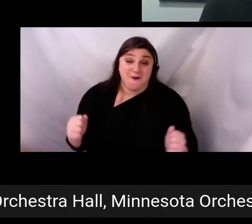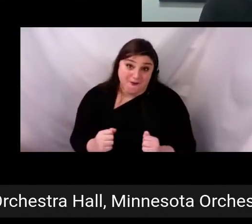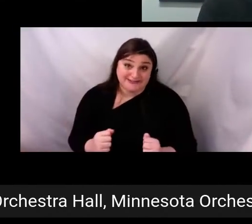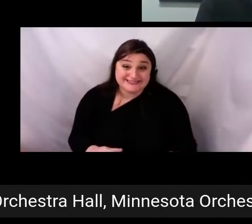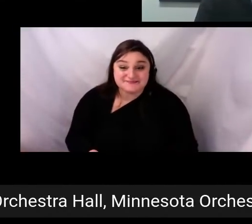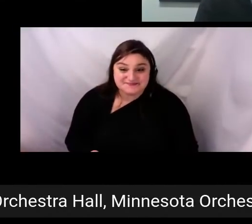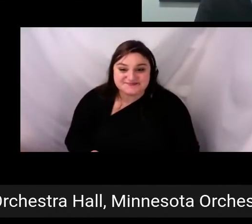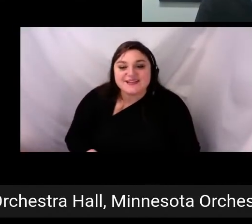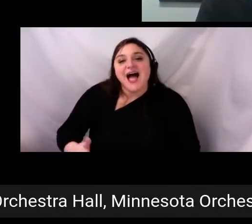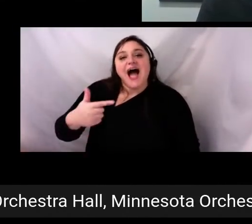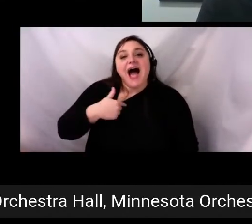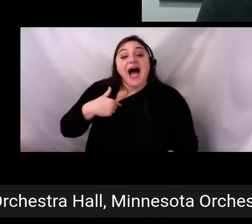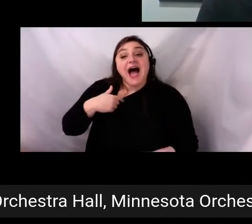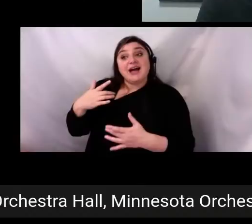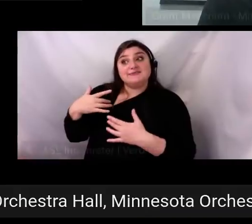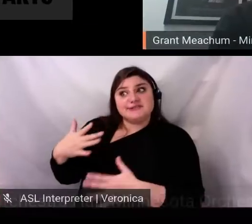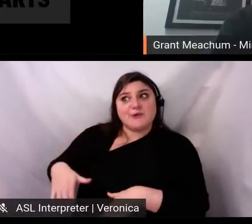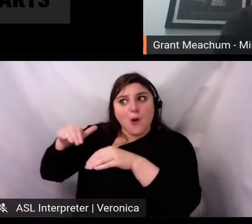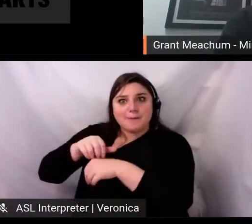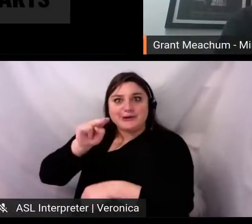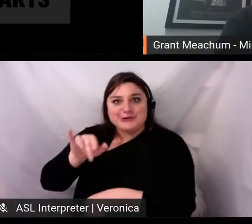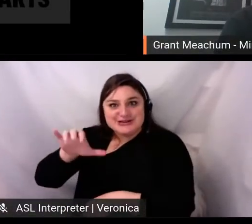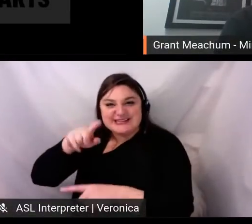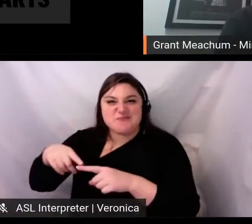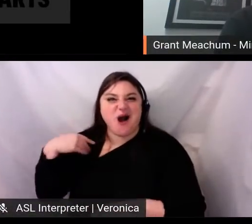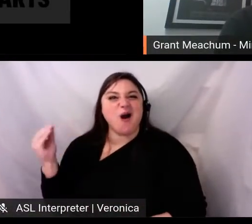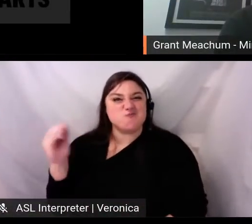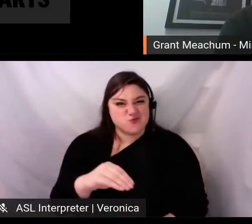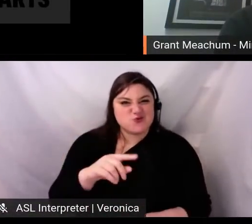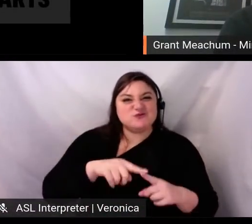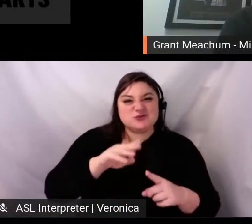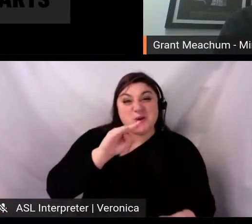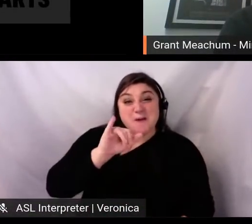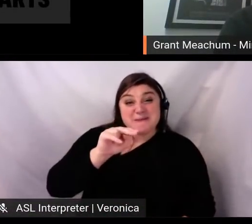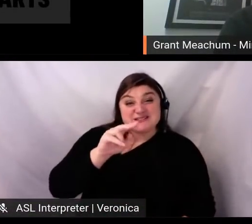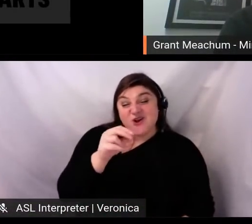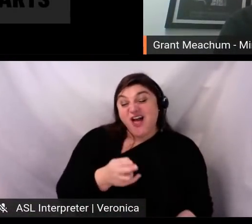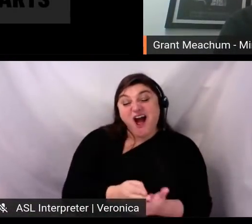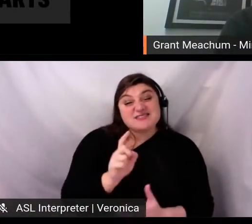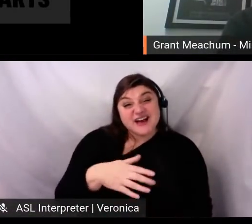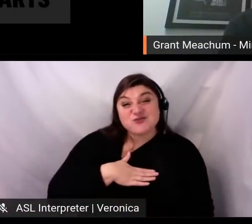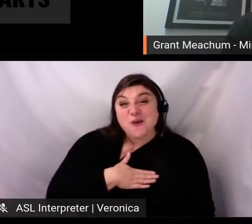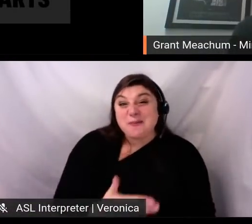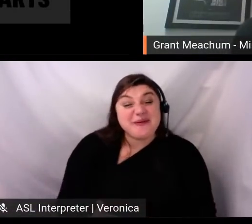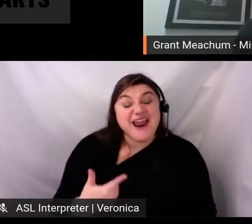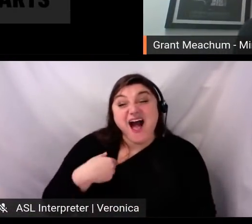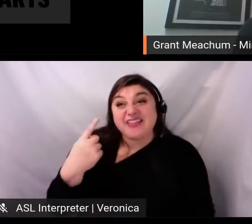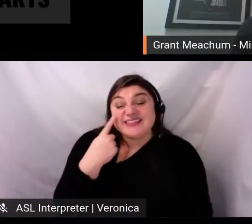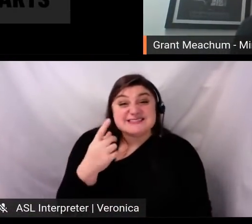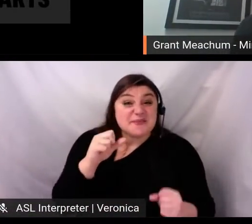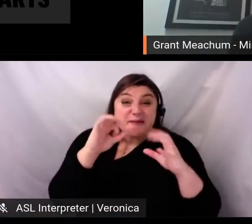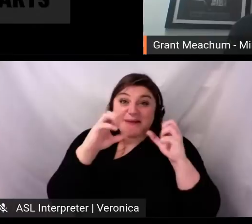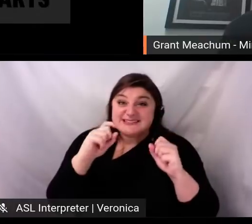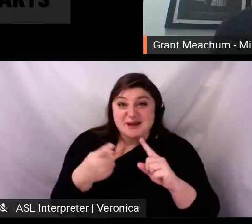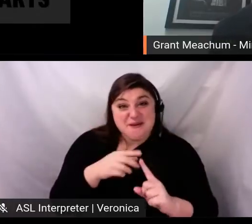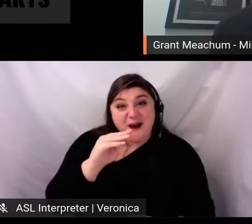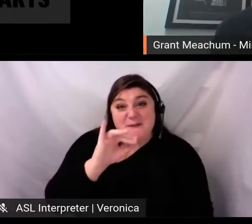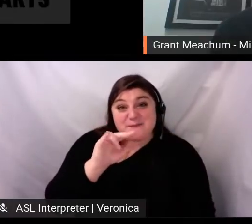New York City in 2015 and I honestly believe there's something special about this city and the Minnesota orchestra, and I think what really sets